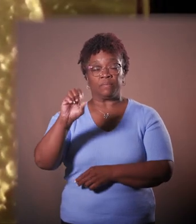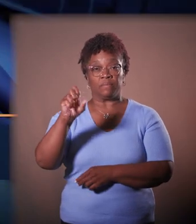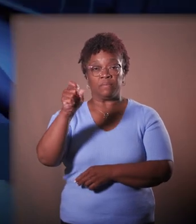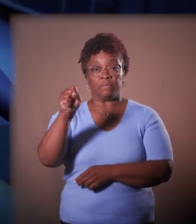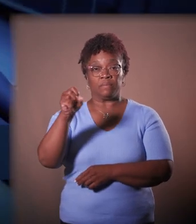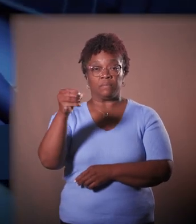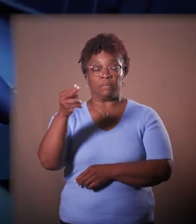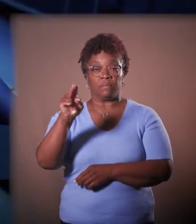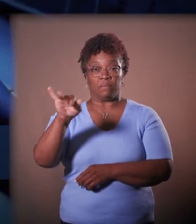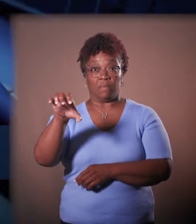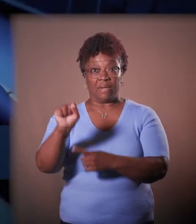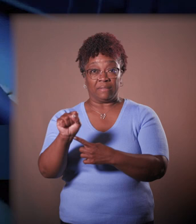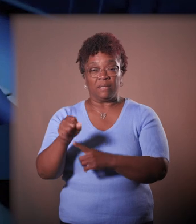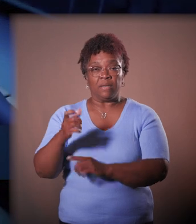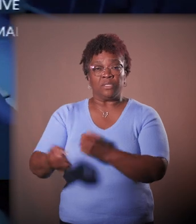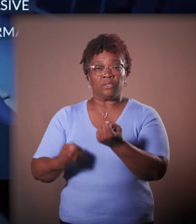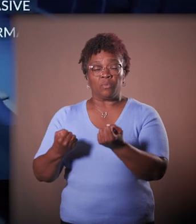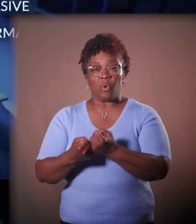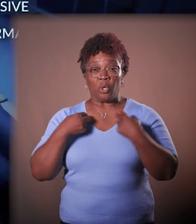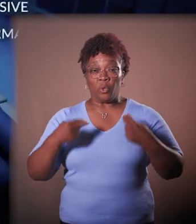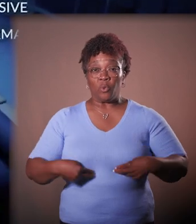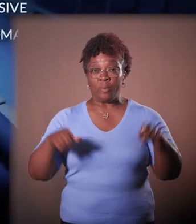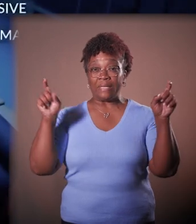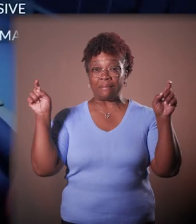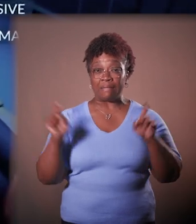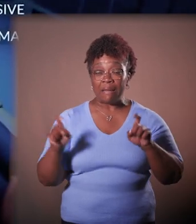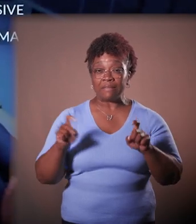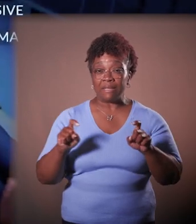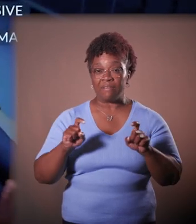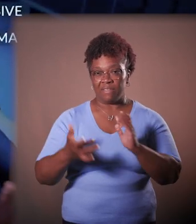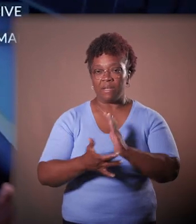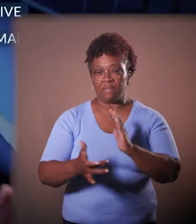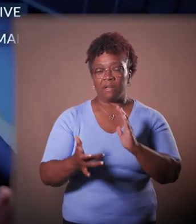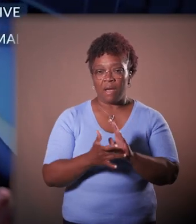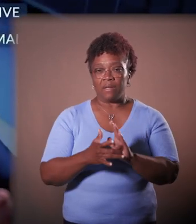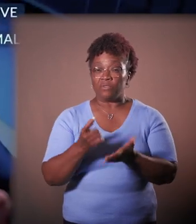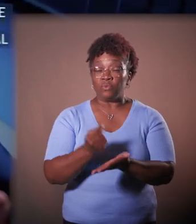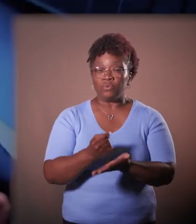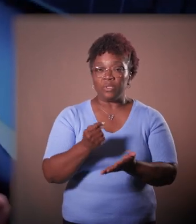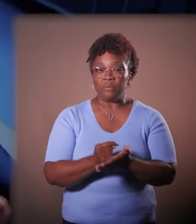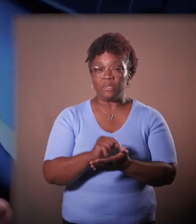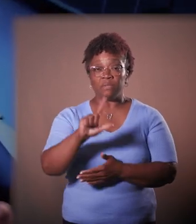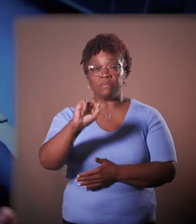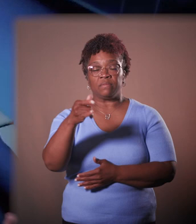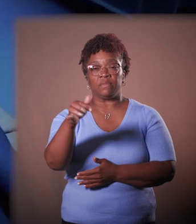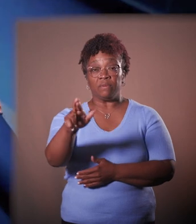Histosonics is supporting human clinical trials to test histotripsy as a way to treat solid liver tumors